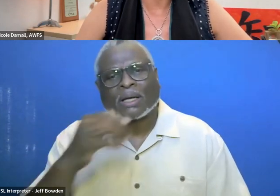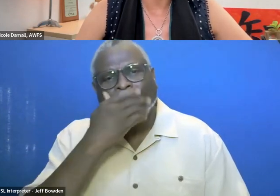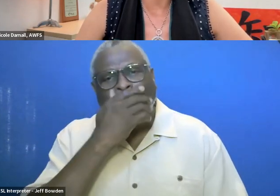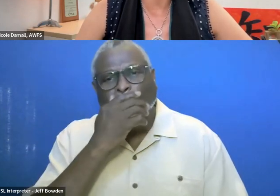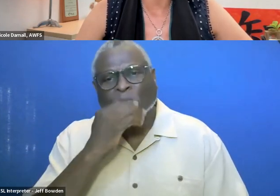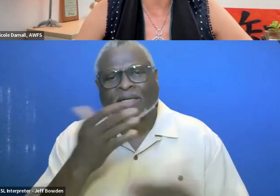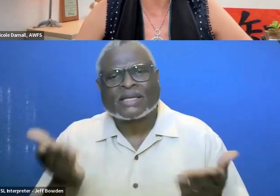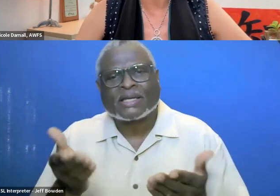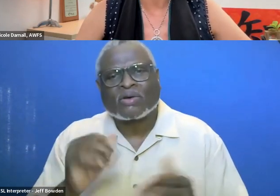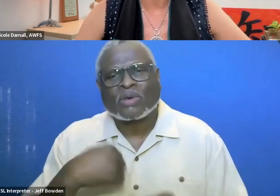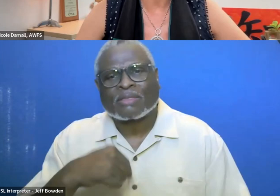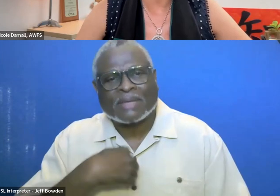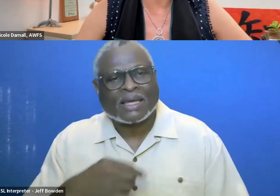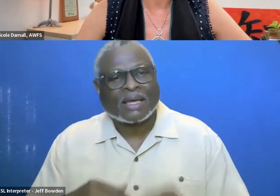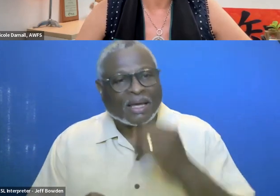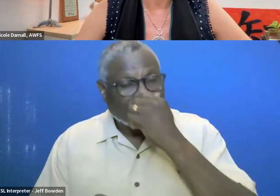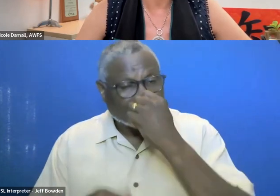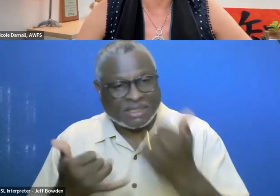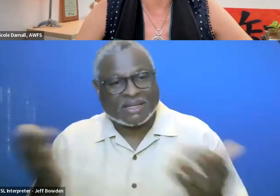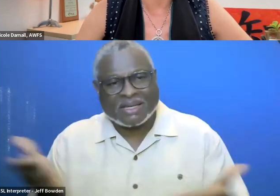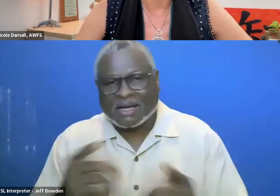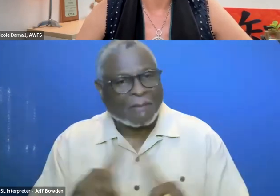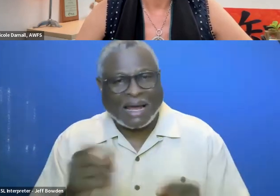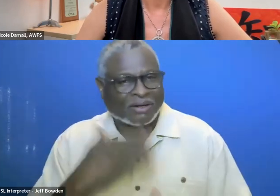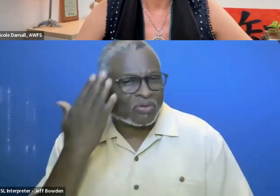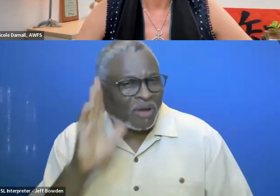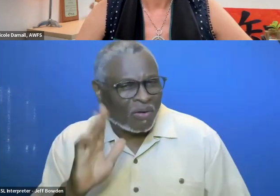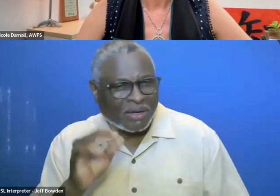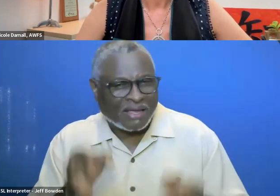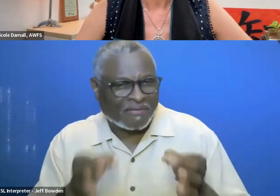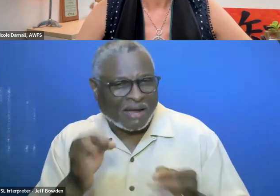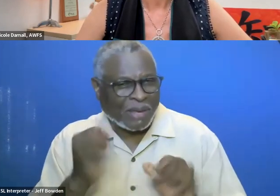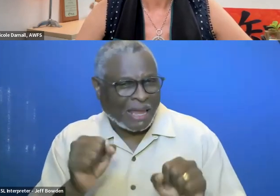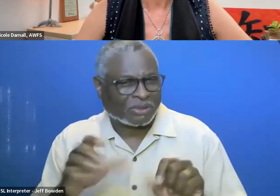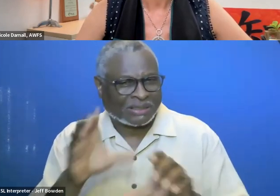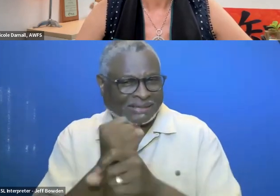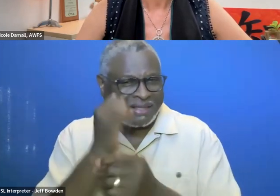Are you here with me? I am here. I'm here, but I don't know if I'm going to be able to access it. Let me try again.